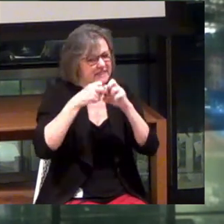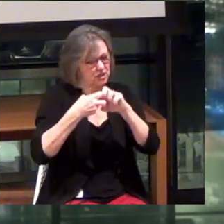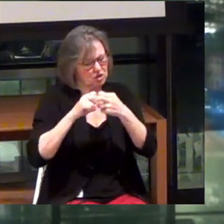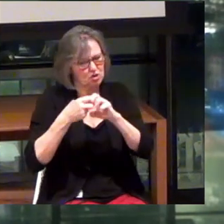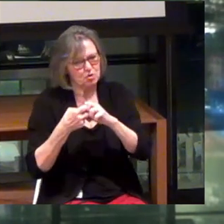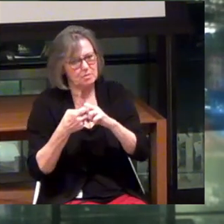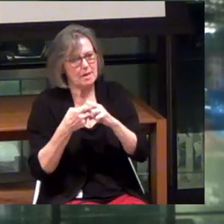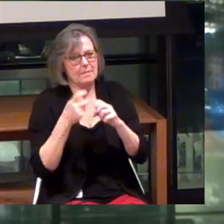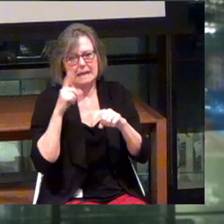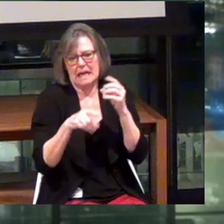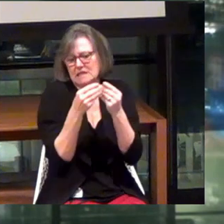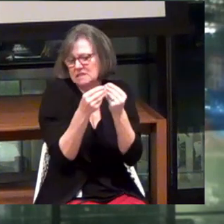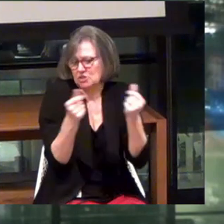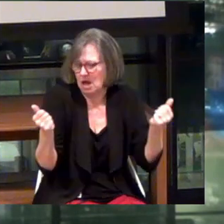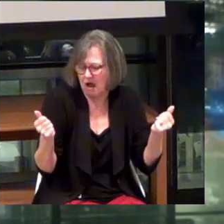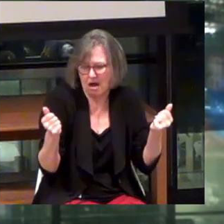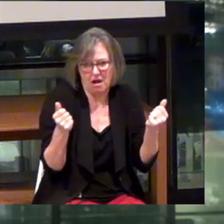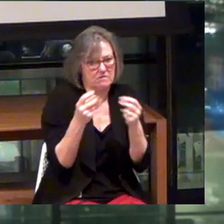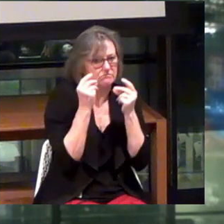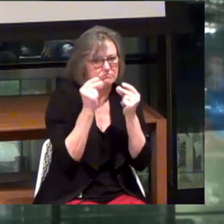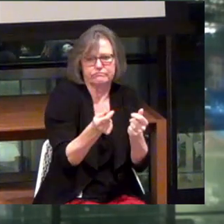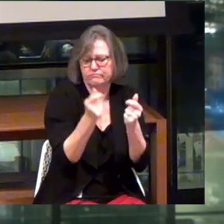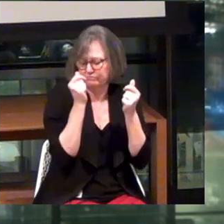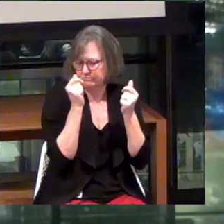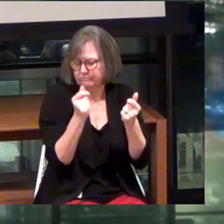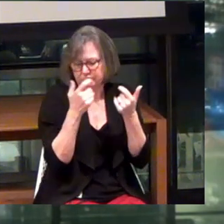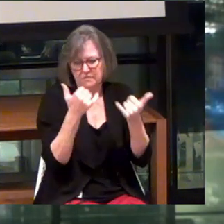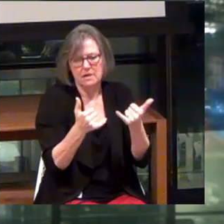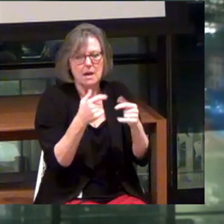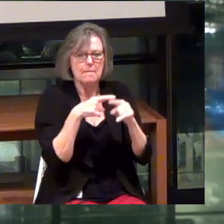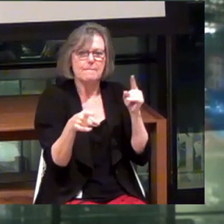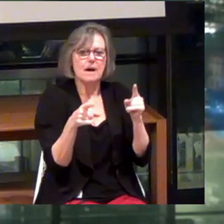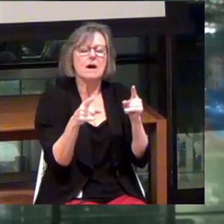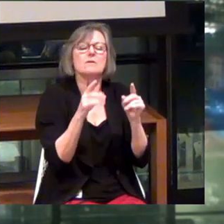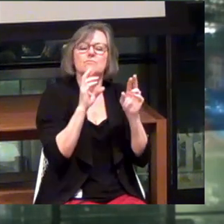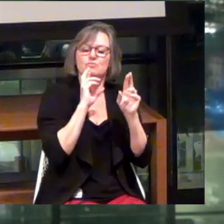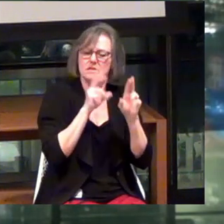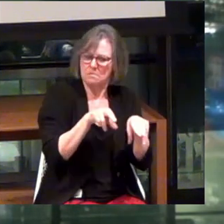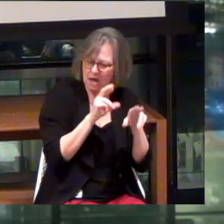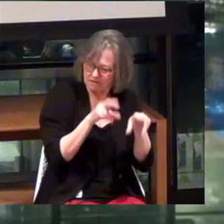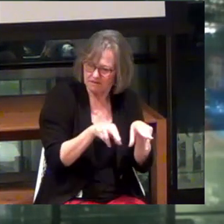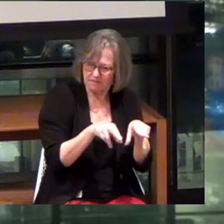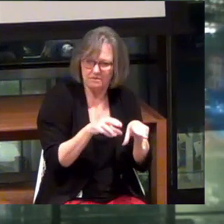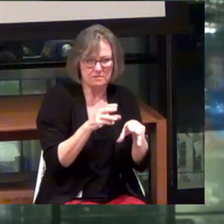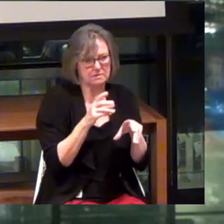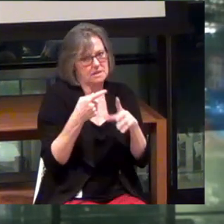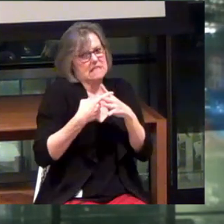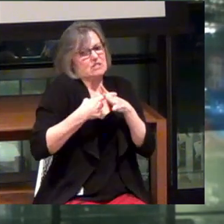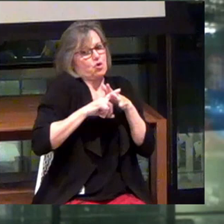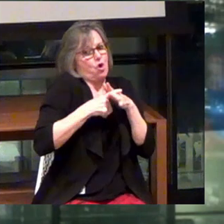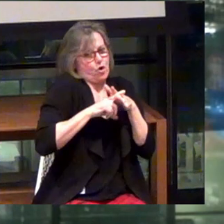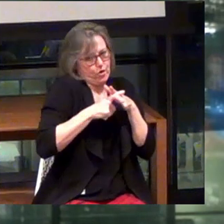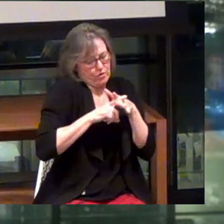We may not be able to solve that issue immediately. But being responsive is a start.